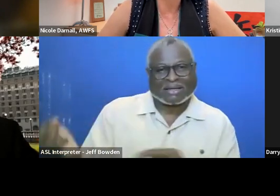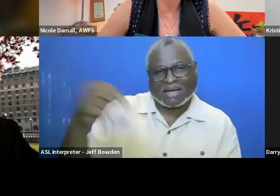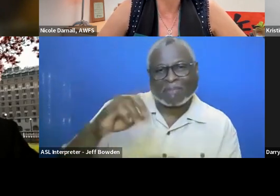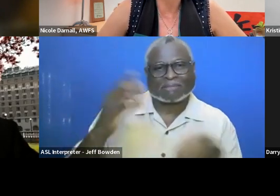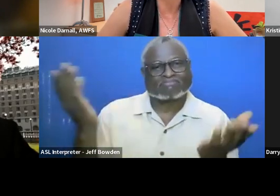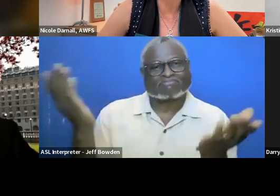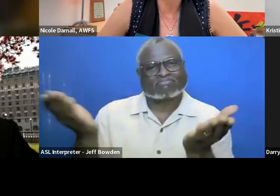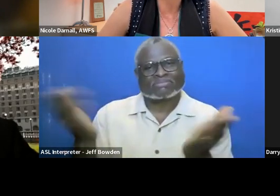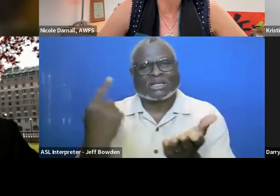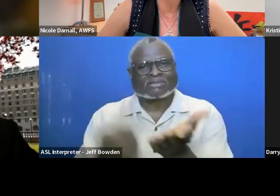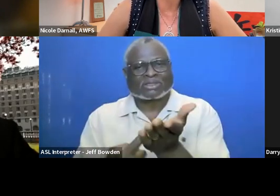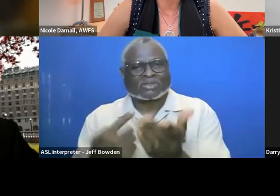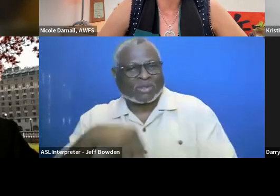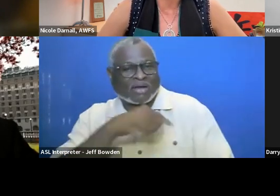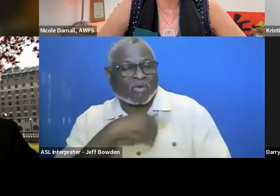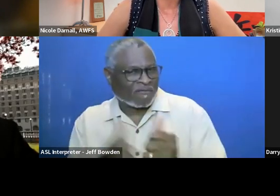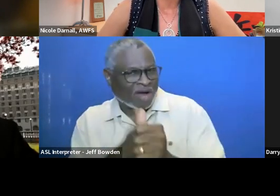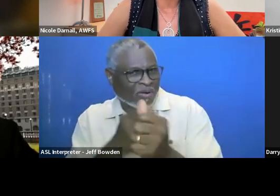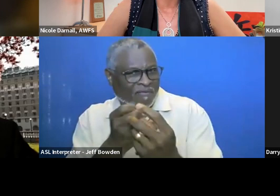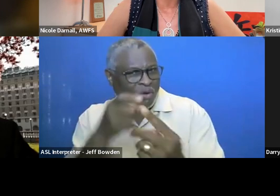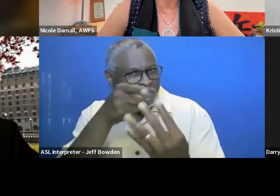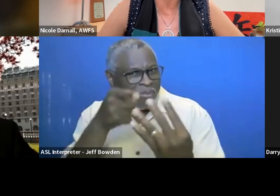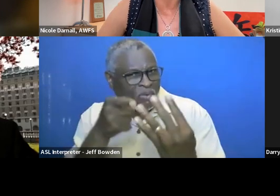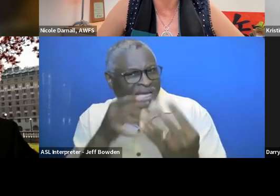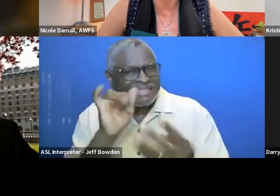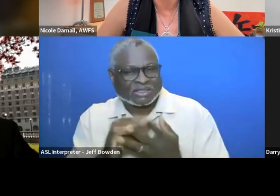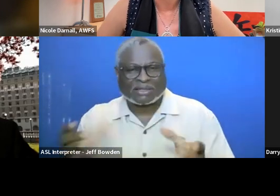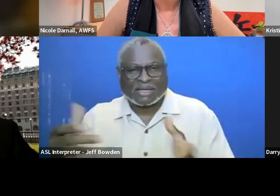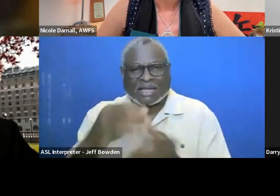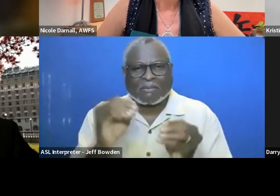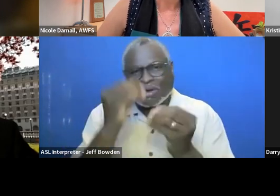We will be following up on a couple of points to try to gather additional information,